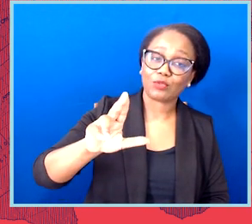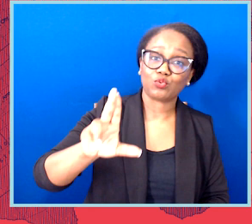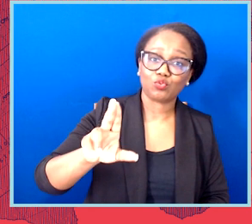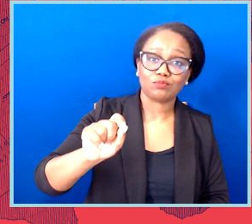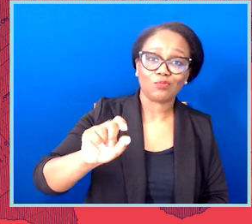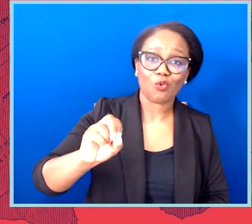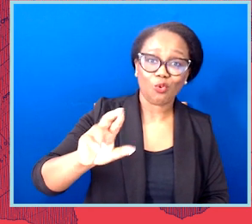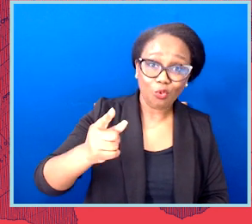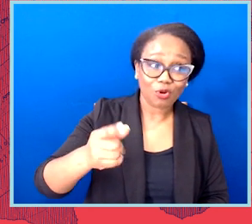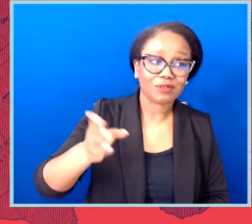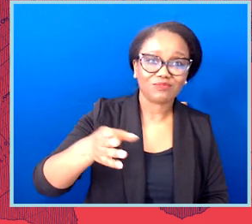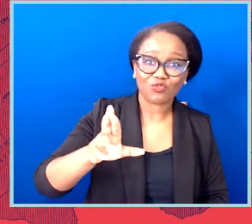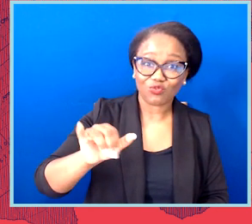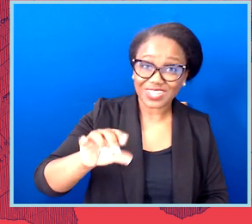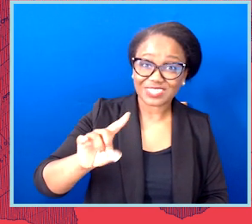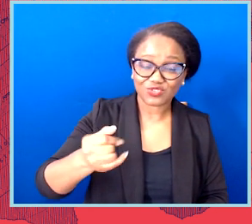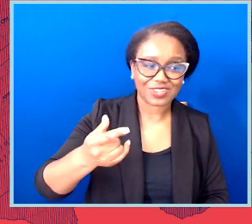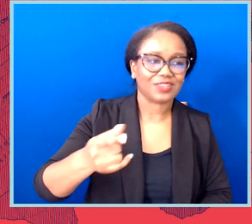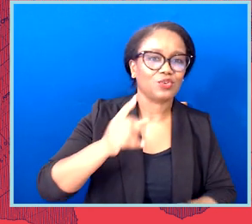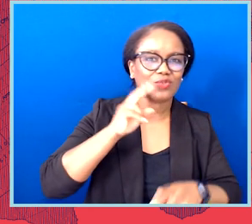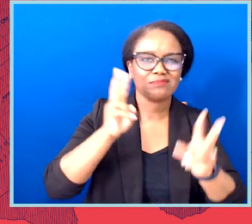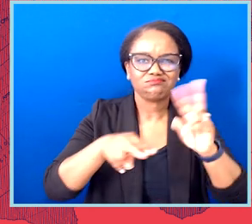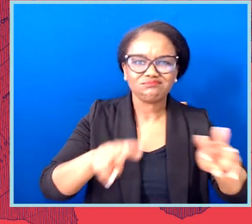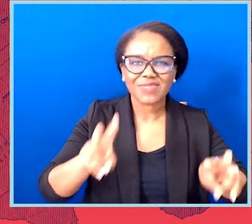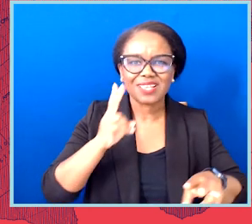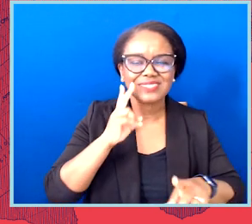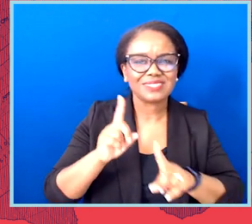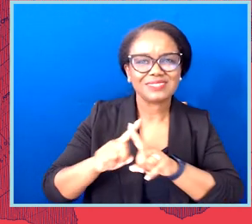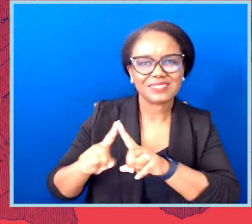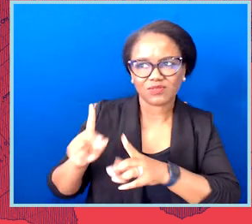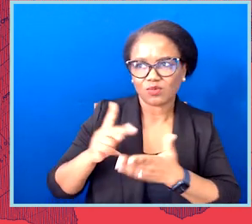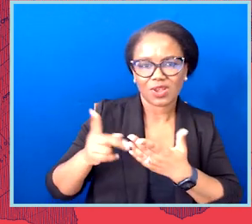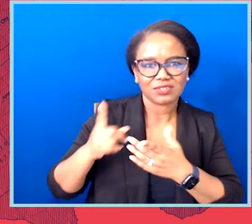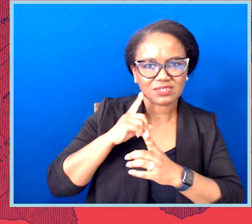redistricting cases that the ACLU has worked on over the decades and the ones that we have